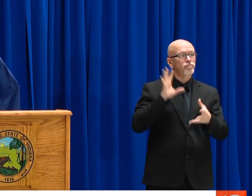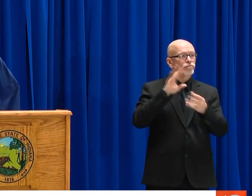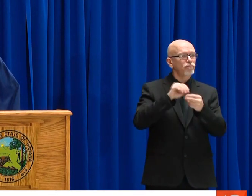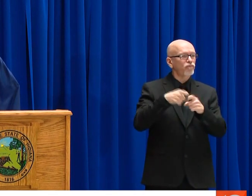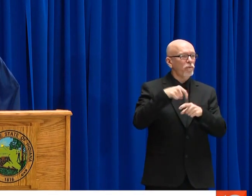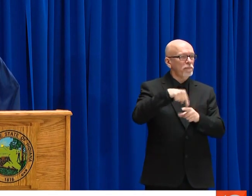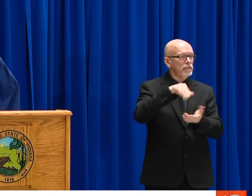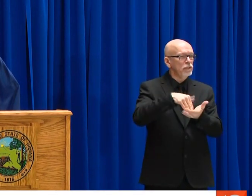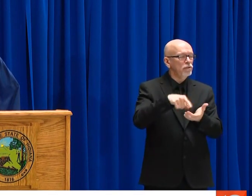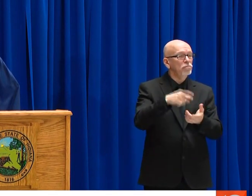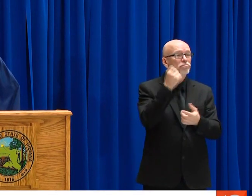00 P.M. TODAY WE